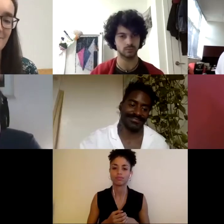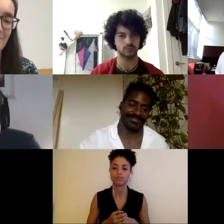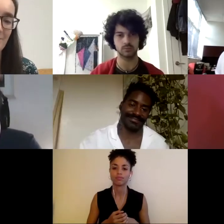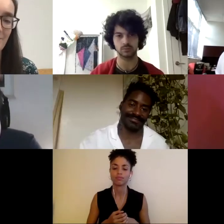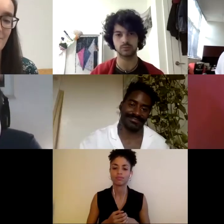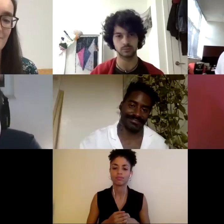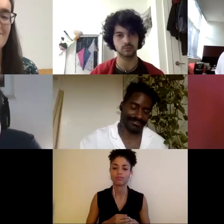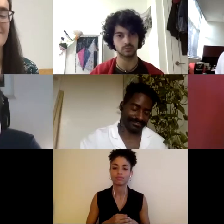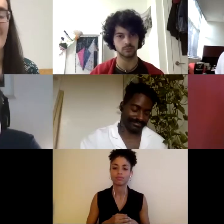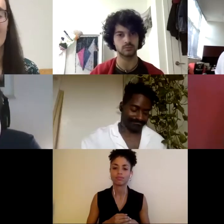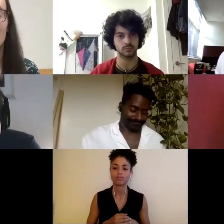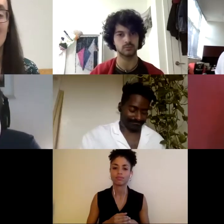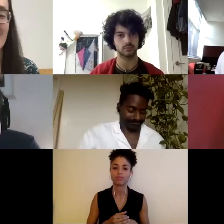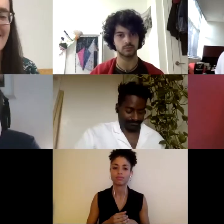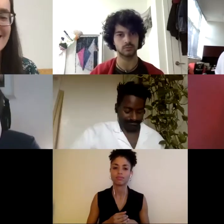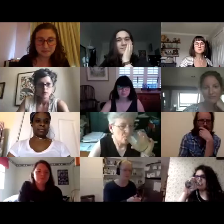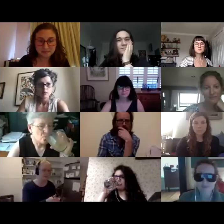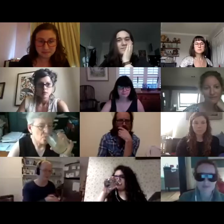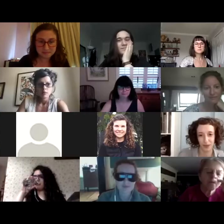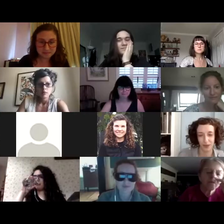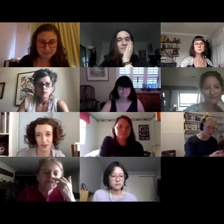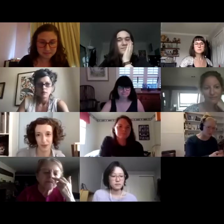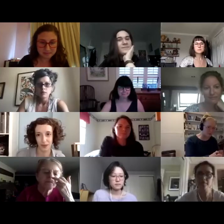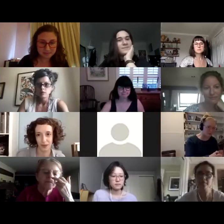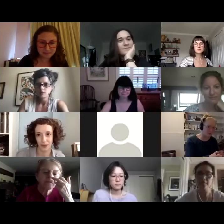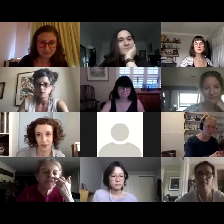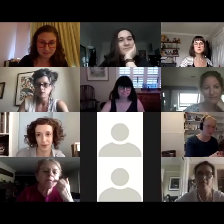Yeah so would I.